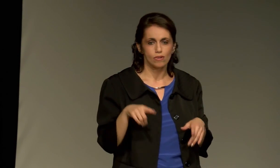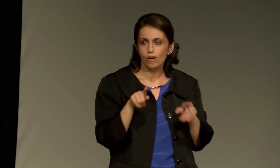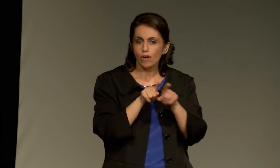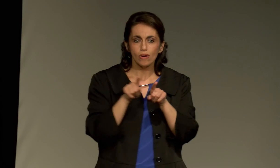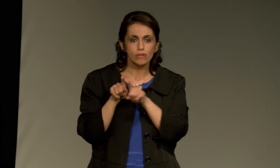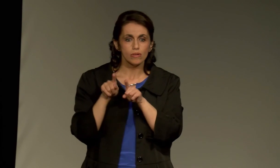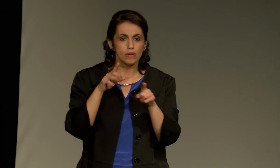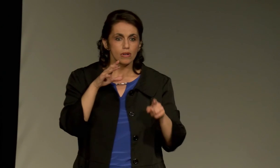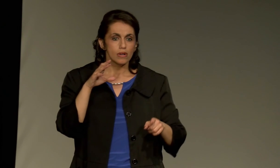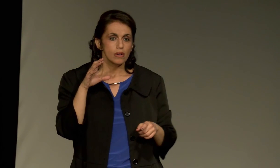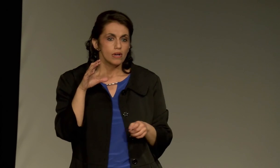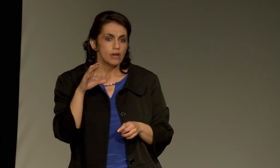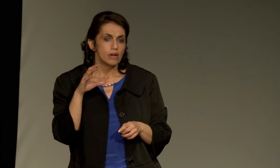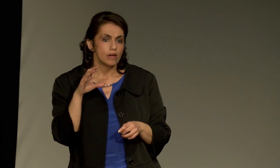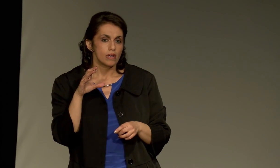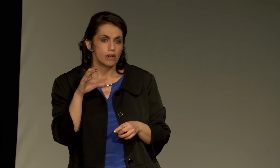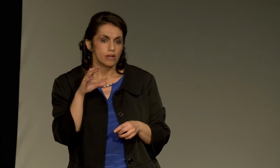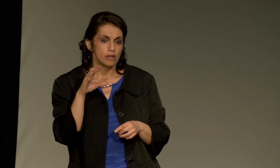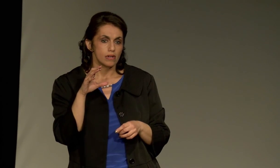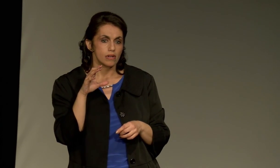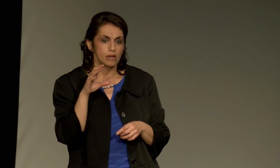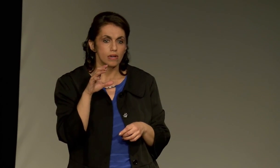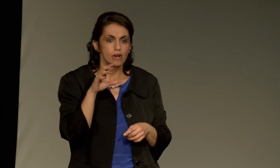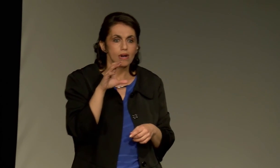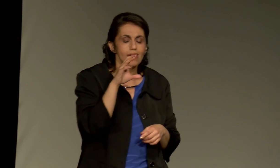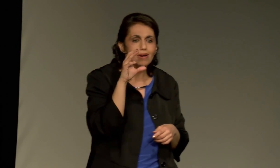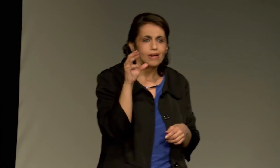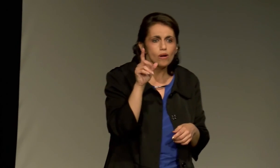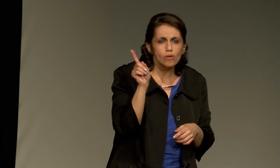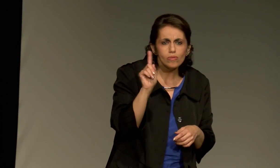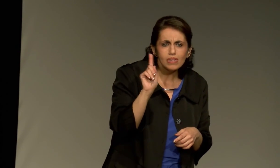coming and being here.